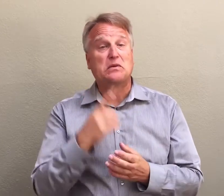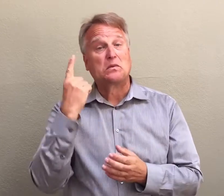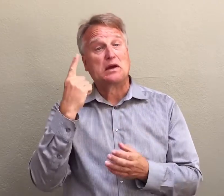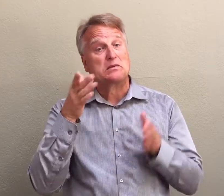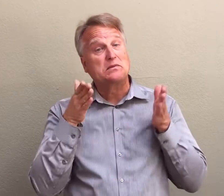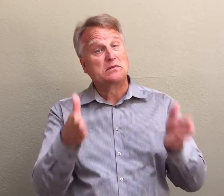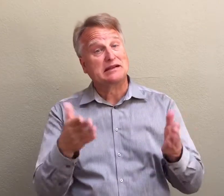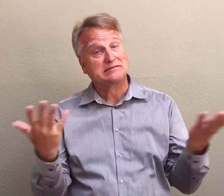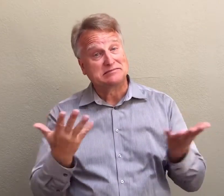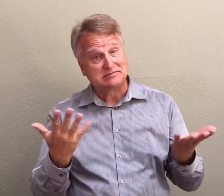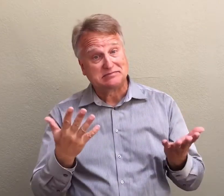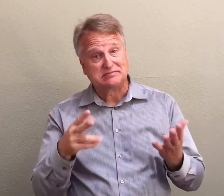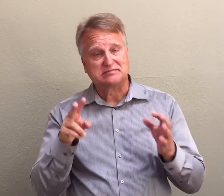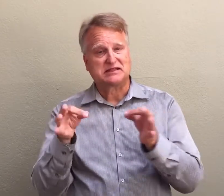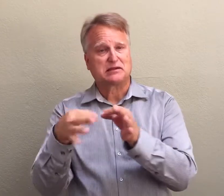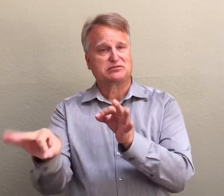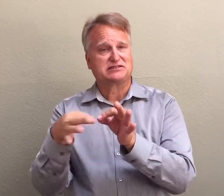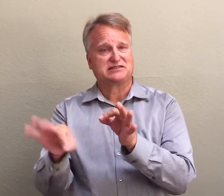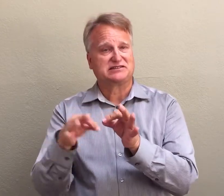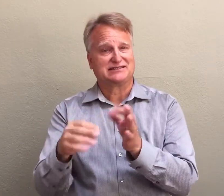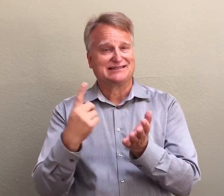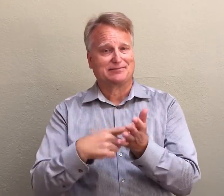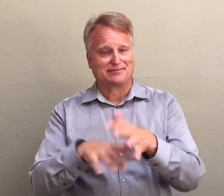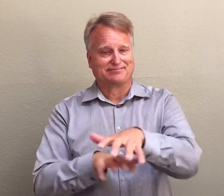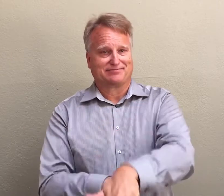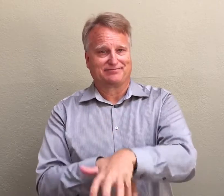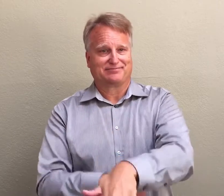Not quite as it’s my profession with my words being conveyed by the interpreter.